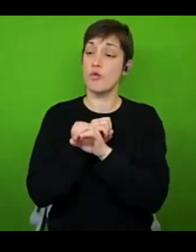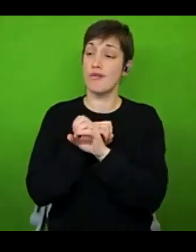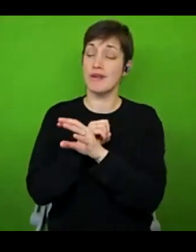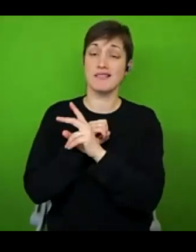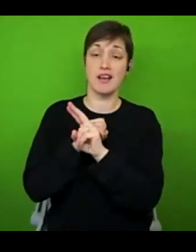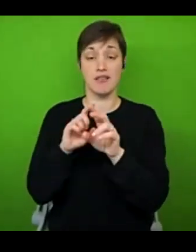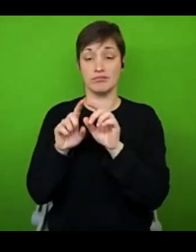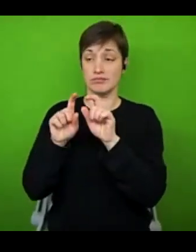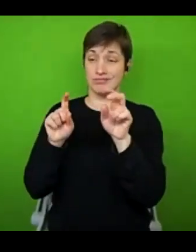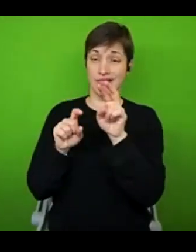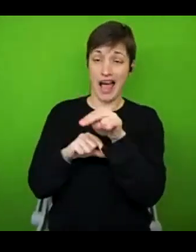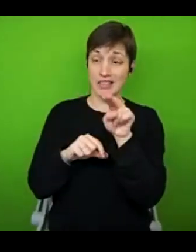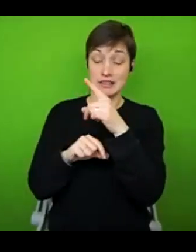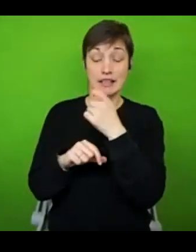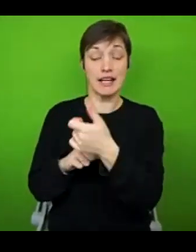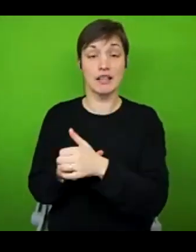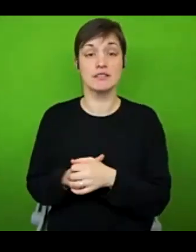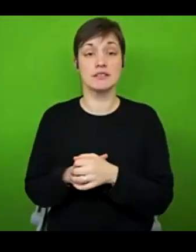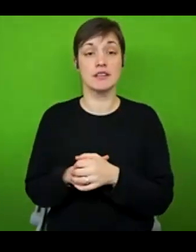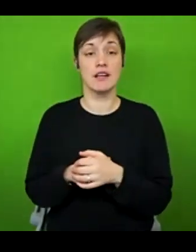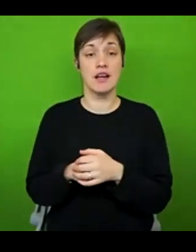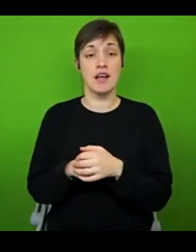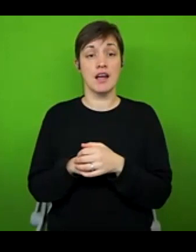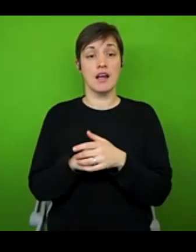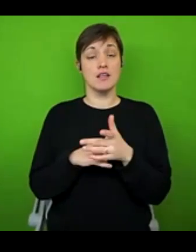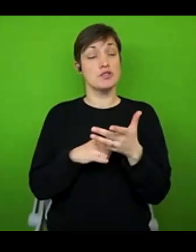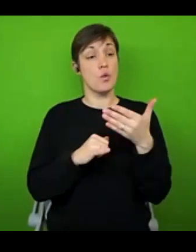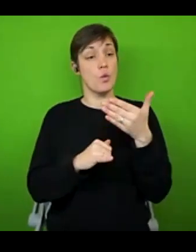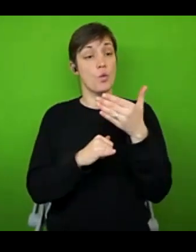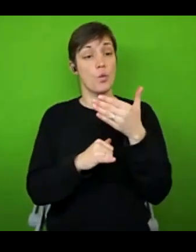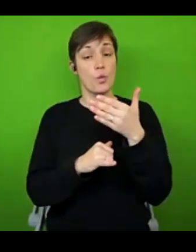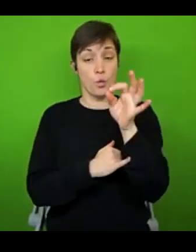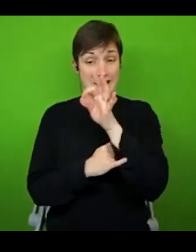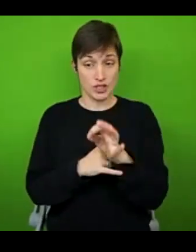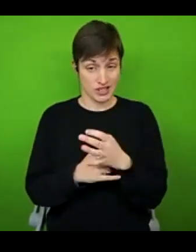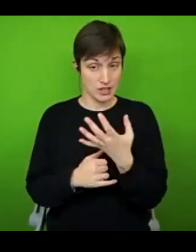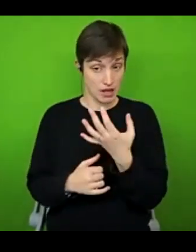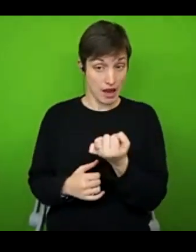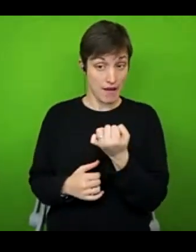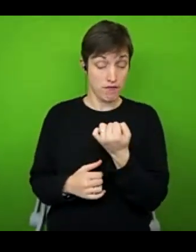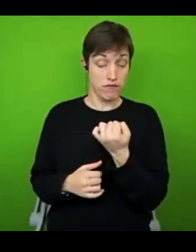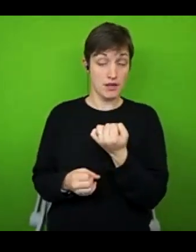I think I've come to the end of the questions, but I have still got a couple of minutes. So if there is anything you want to put in last off, please feel free to do that.